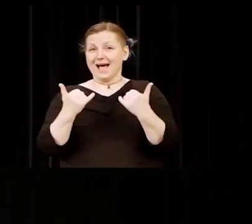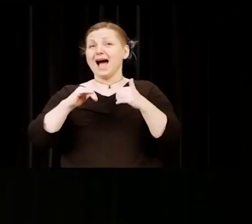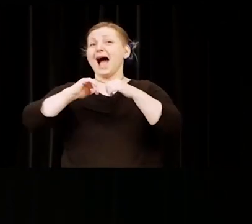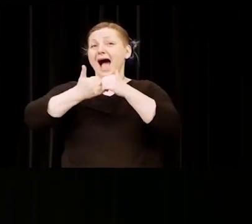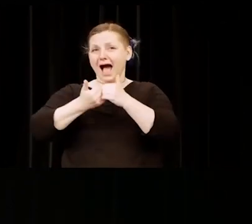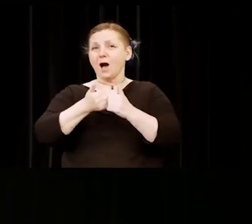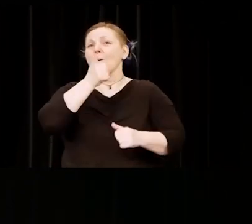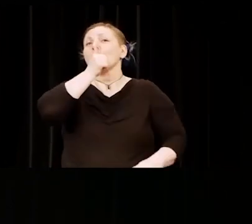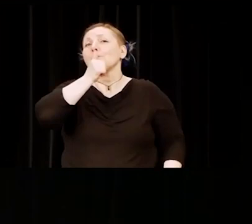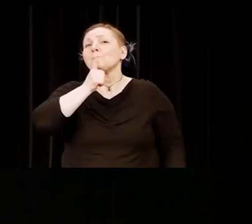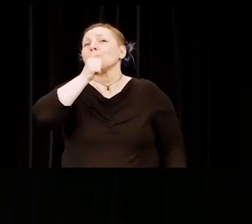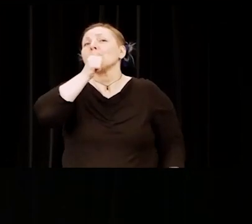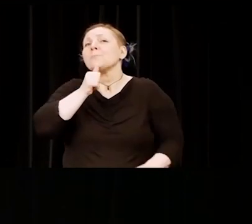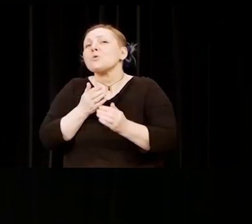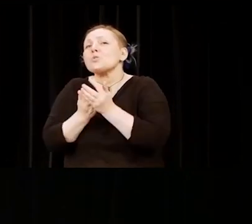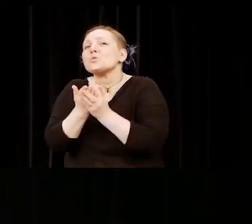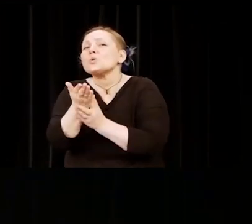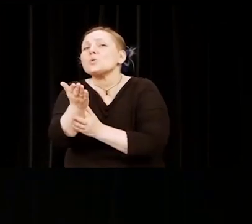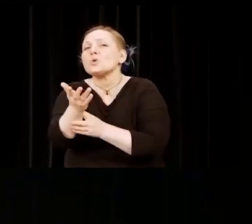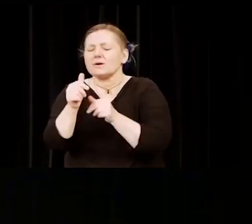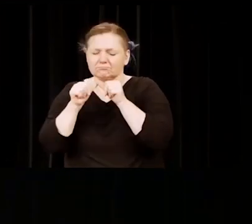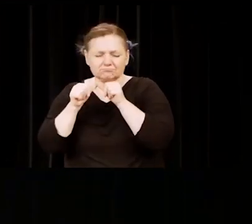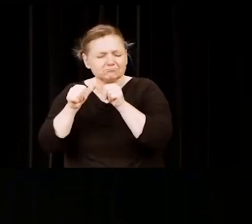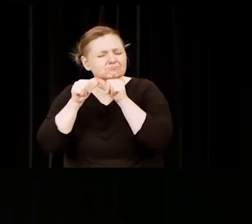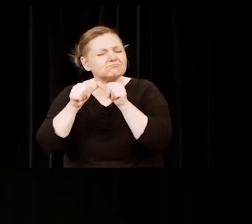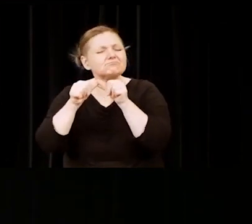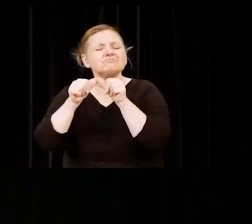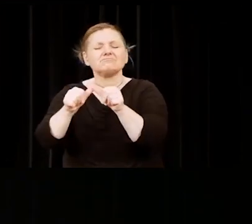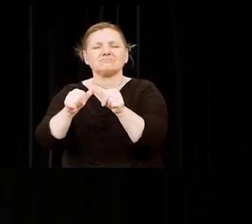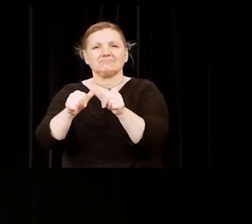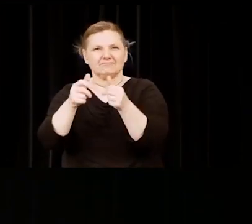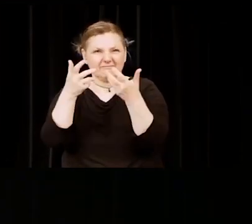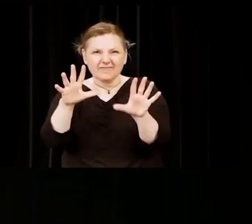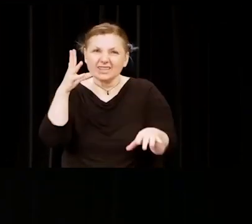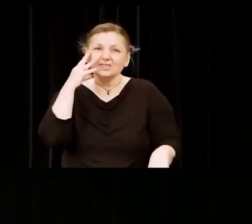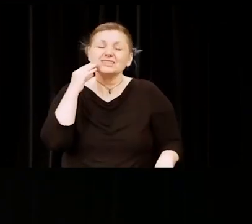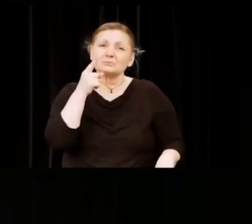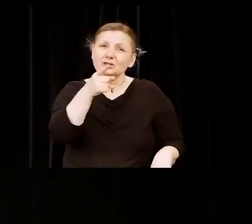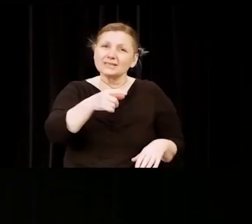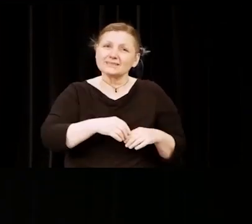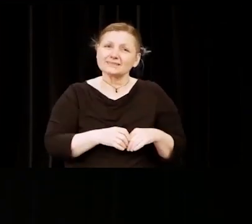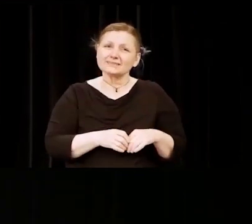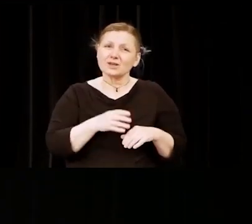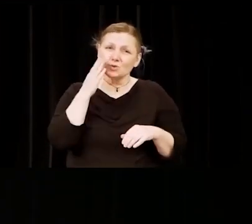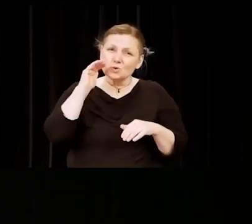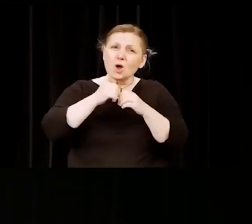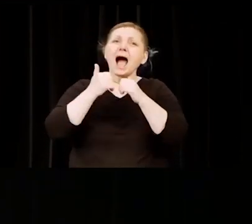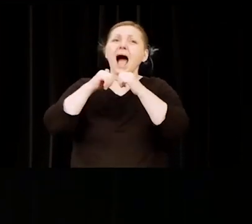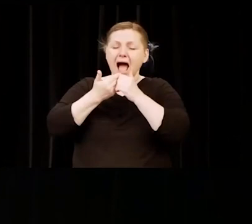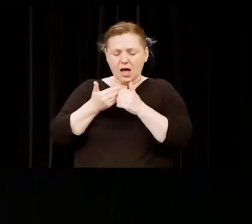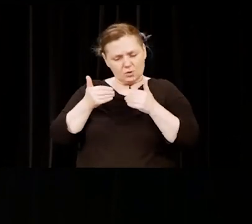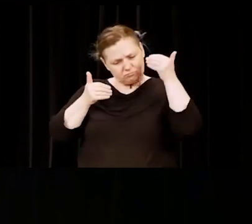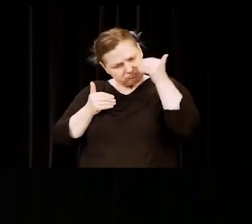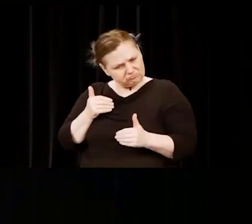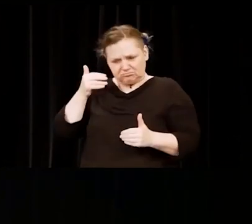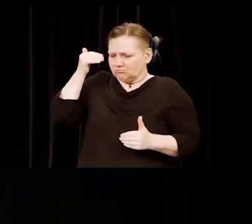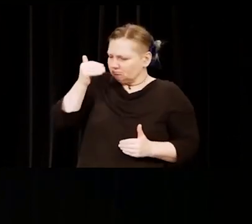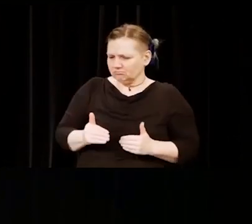with fortitude and grace. And I'm truly inspired by you. I look forward to seeing your story unfold.